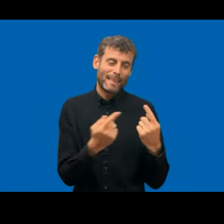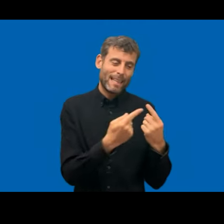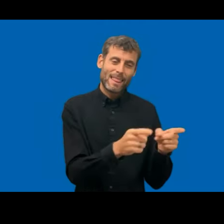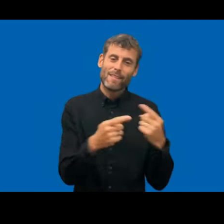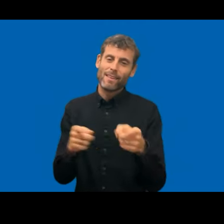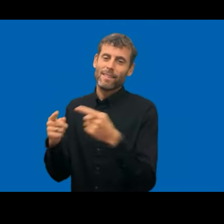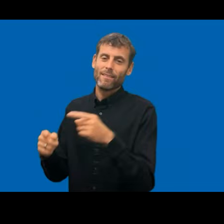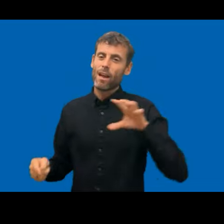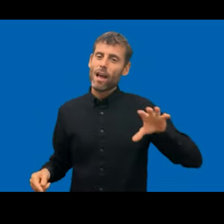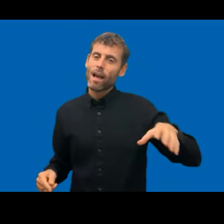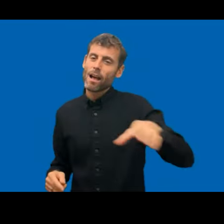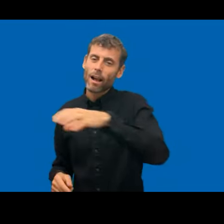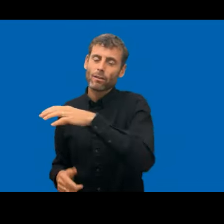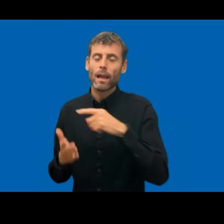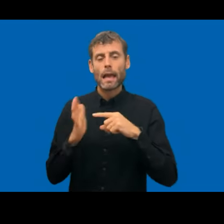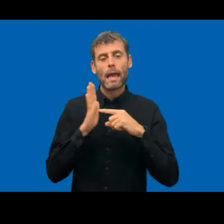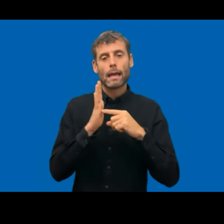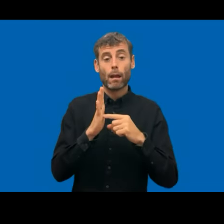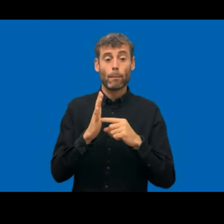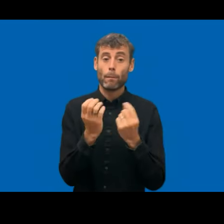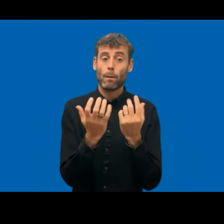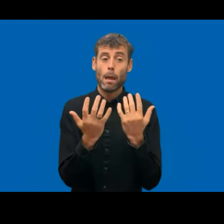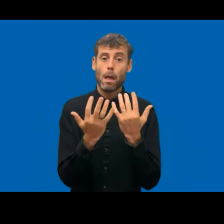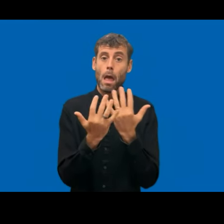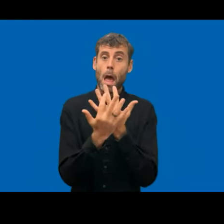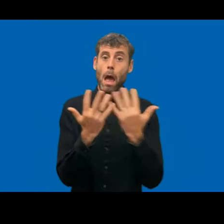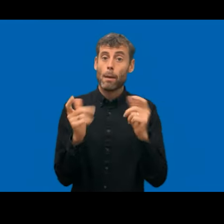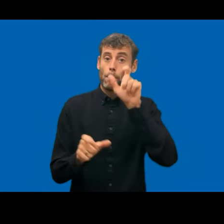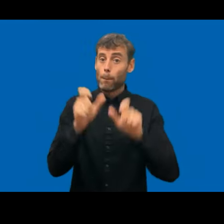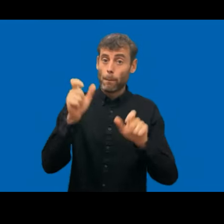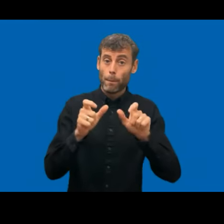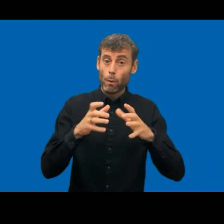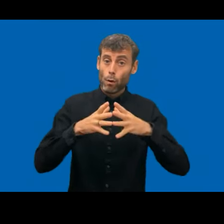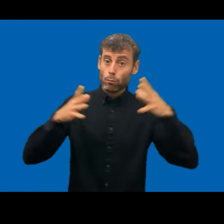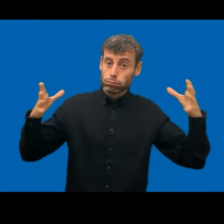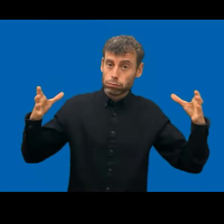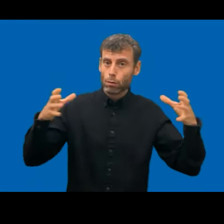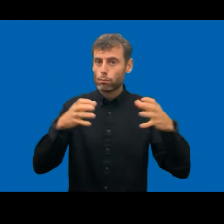that they are supposed to monitoring, using two different methods. So the simplified method is